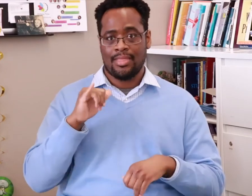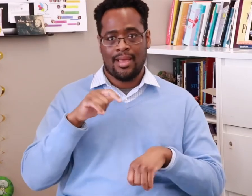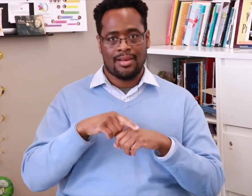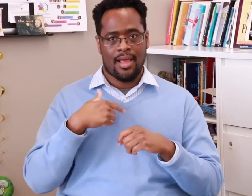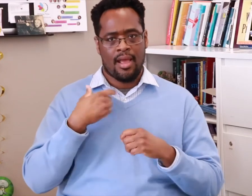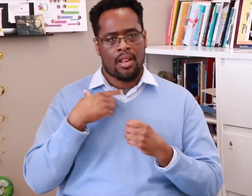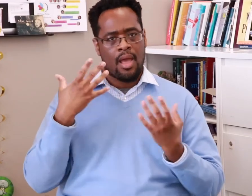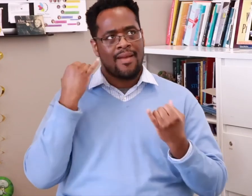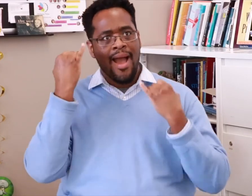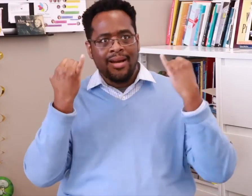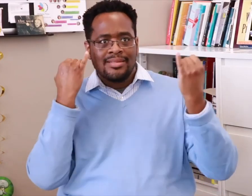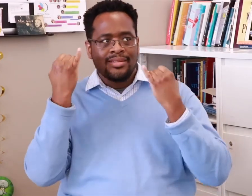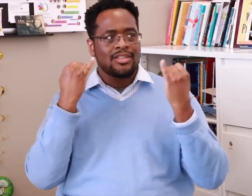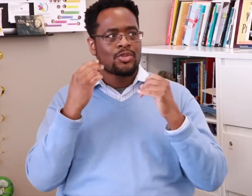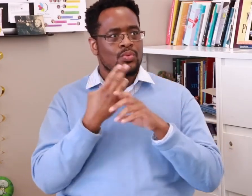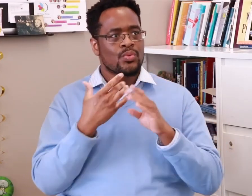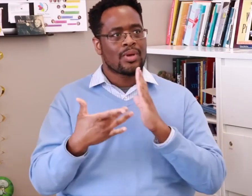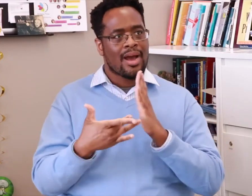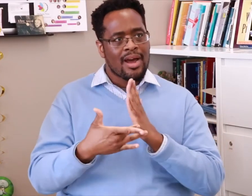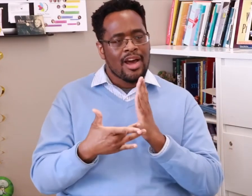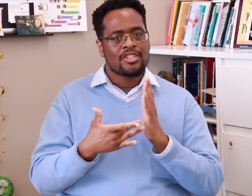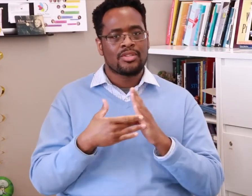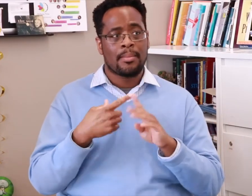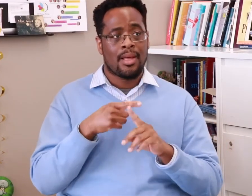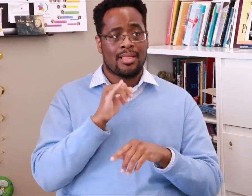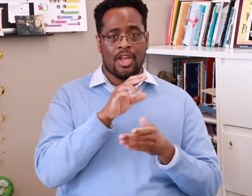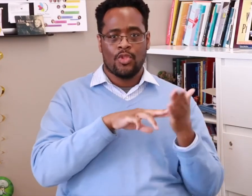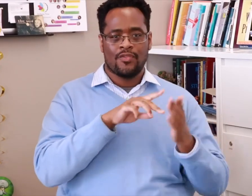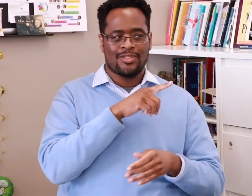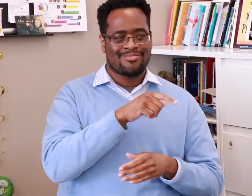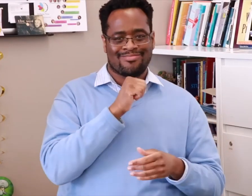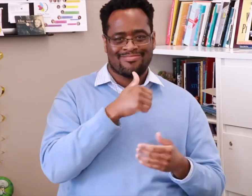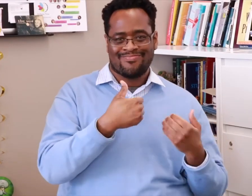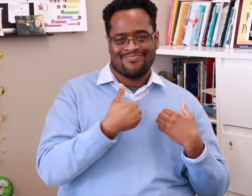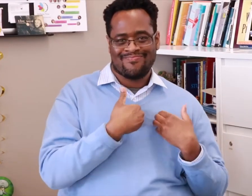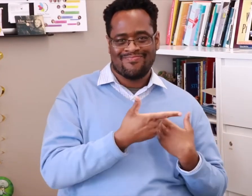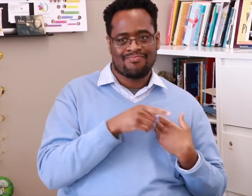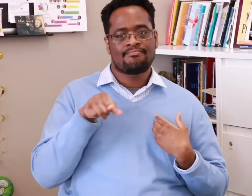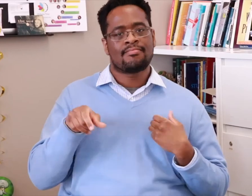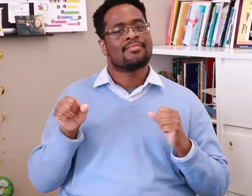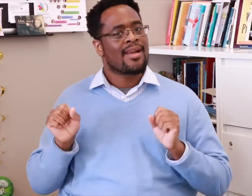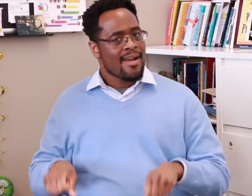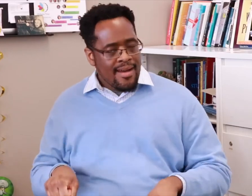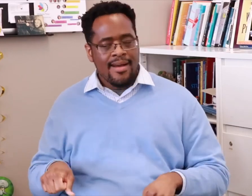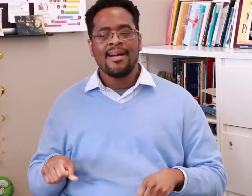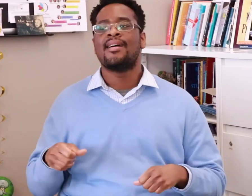I had a lot of ideas that required technology, but the hearing university I was at didn’t have the resources.